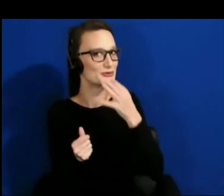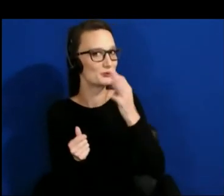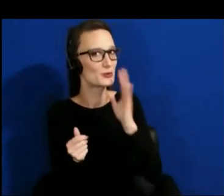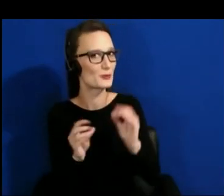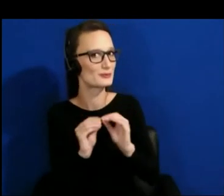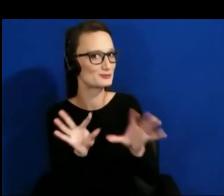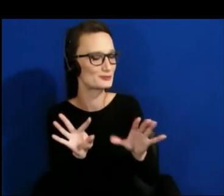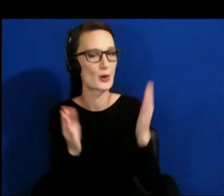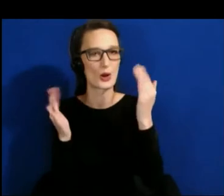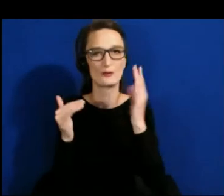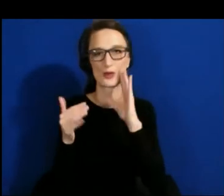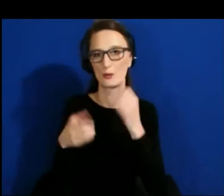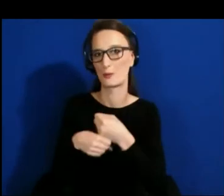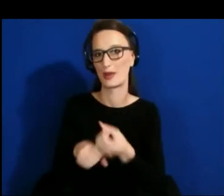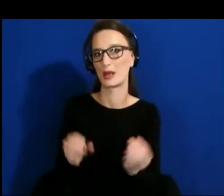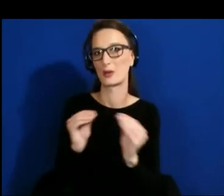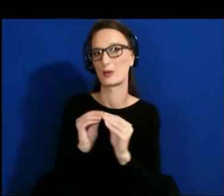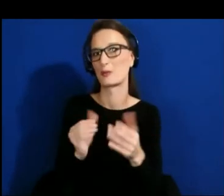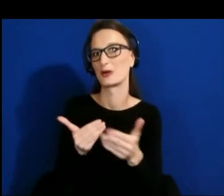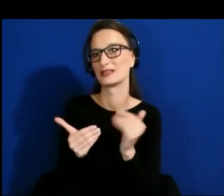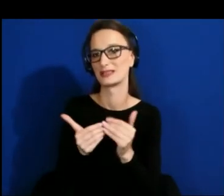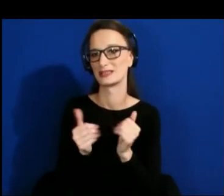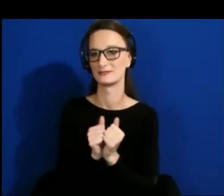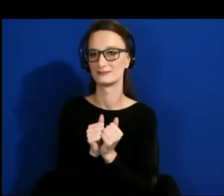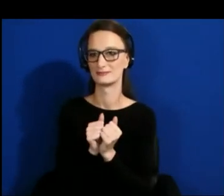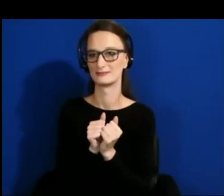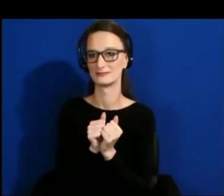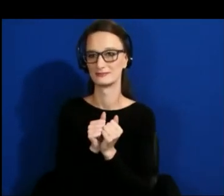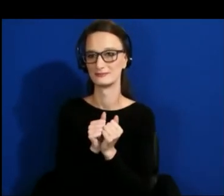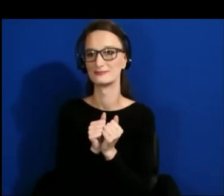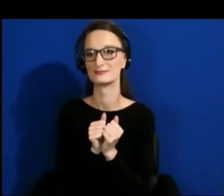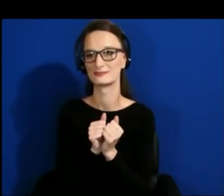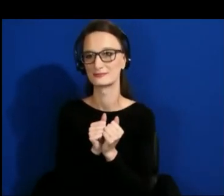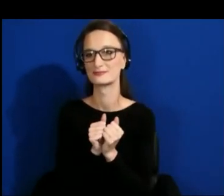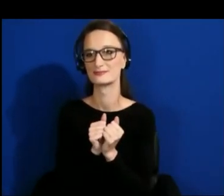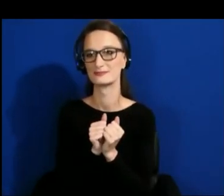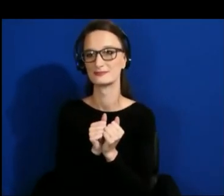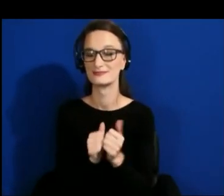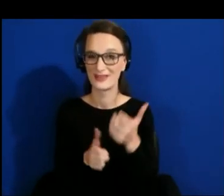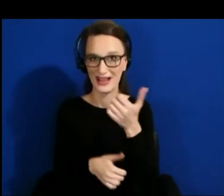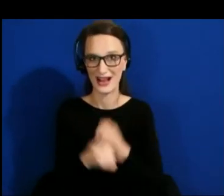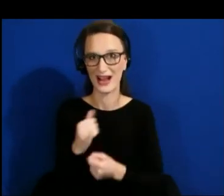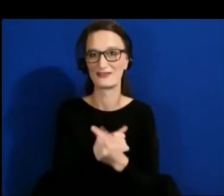I need to point that that Andrew's work has been spearheading this entire space.